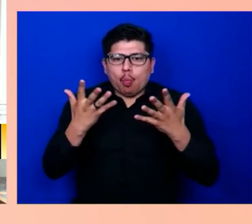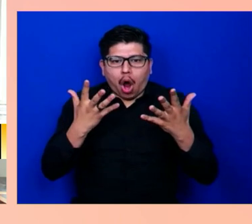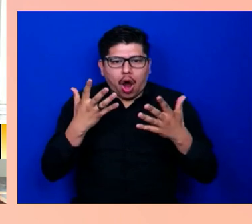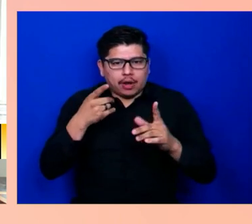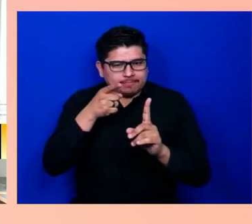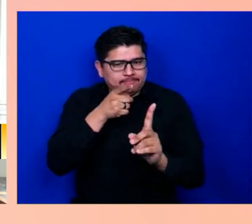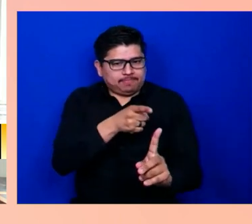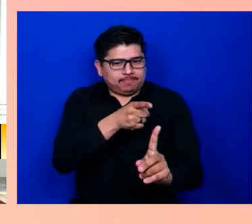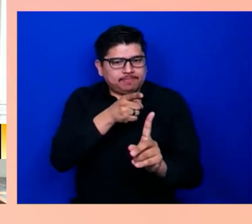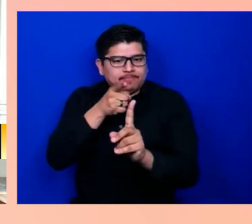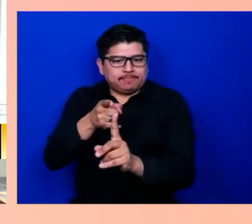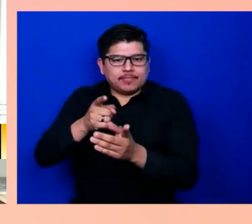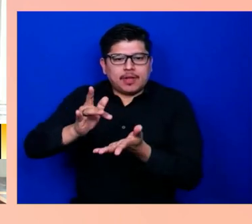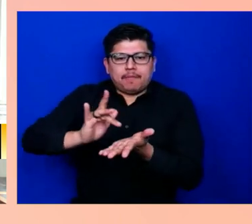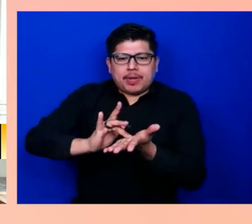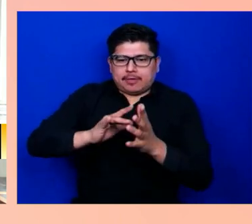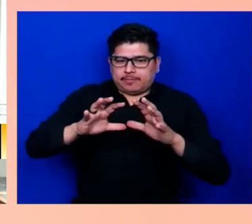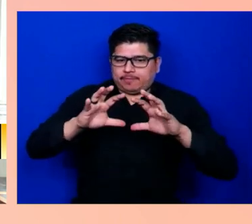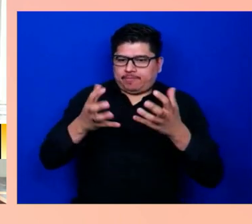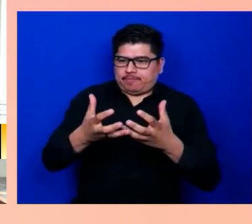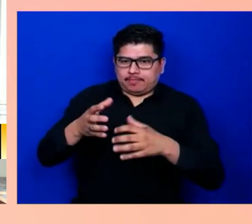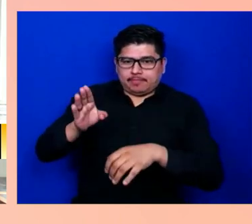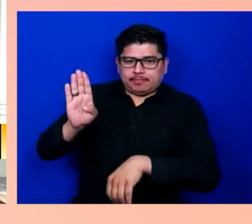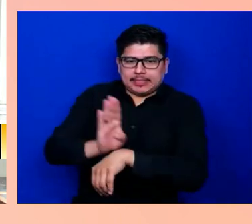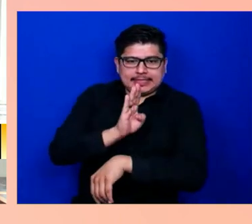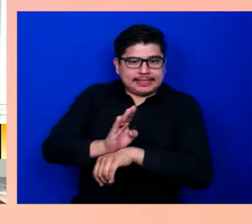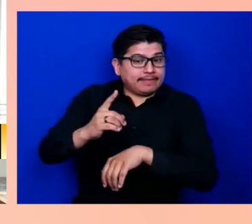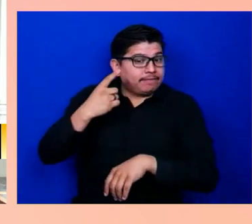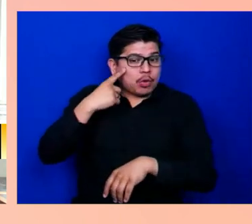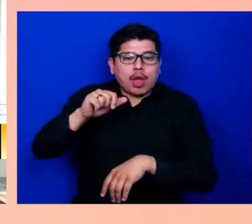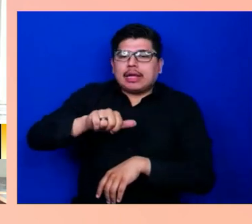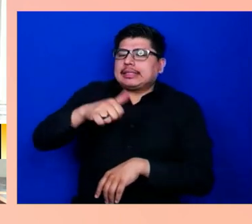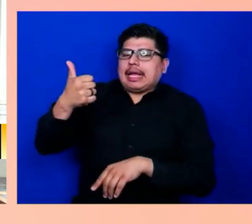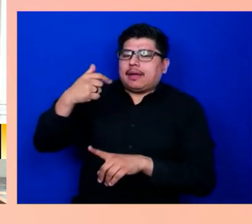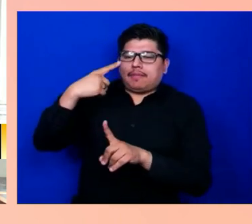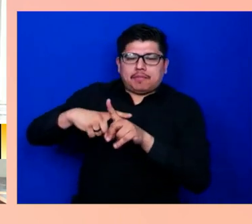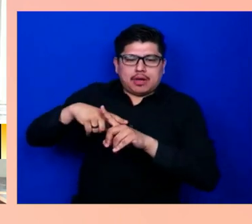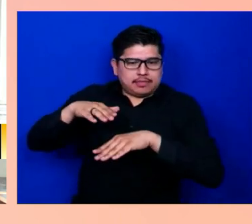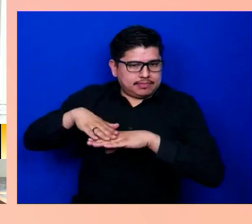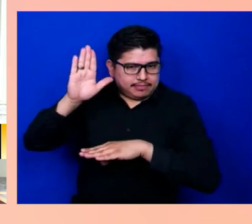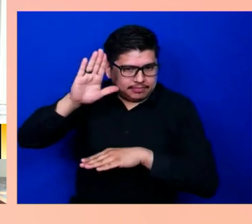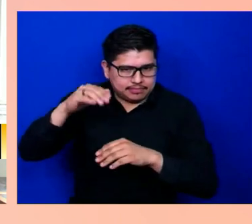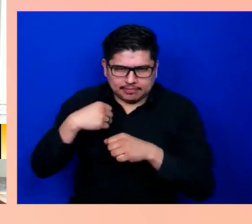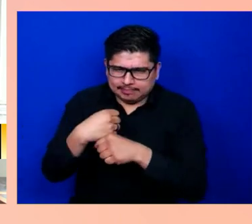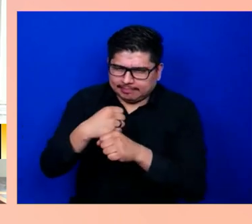decades to develop medication. I'm being even more optimistic